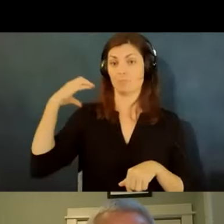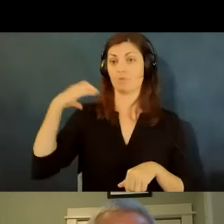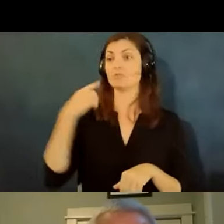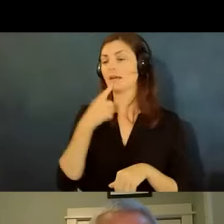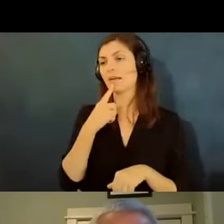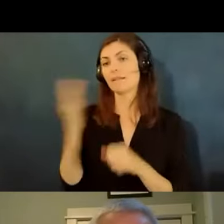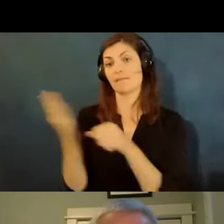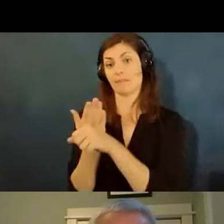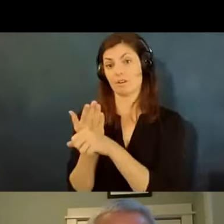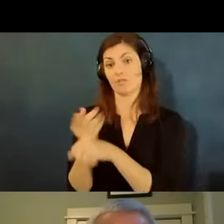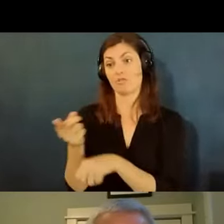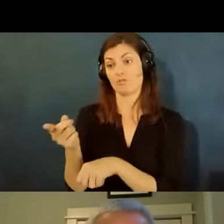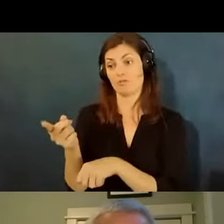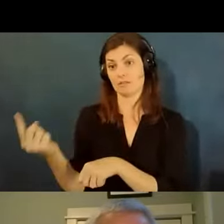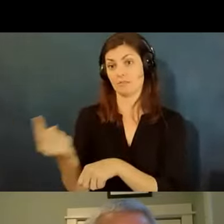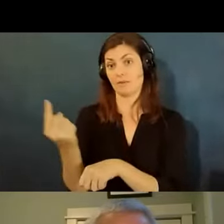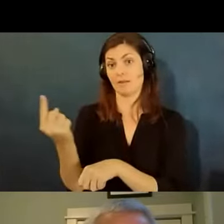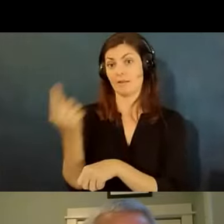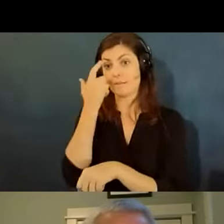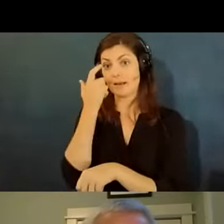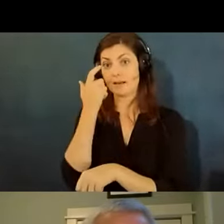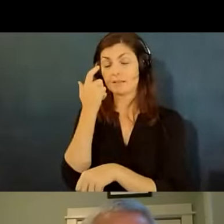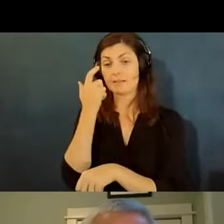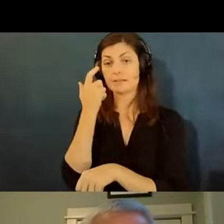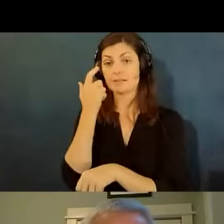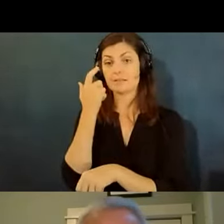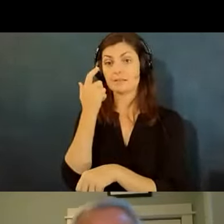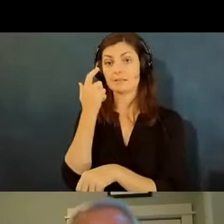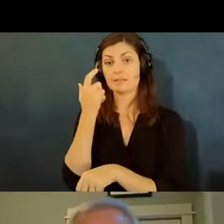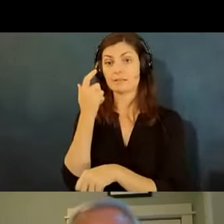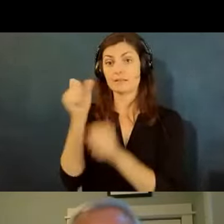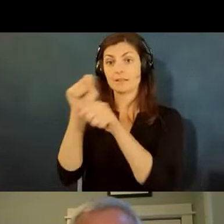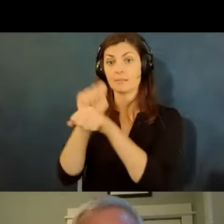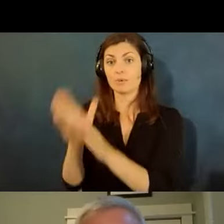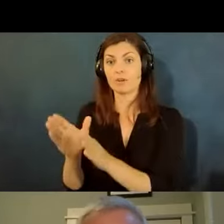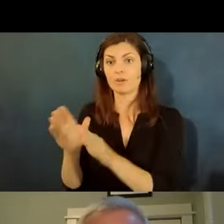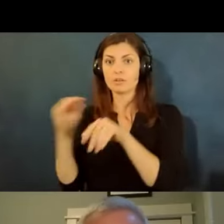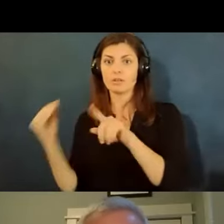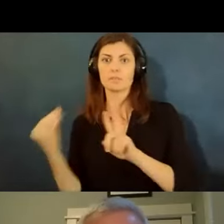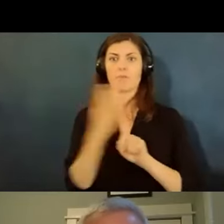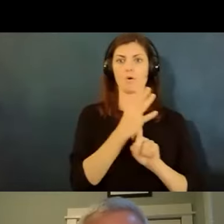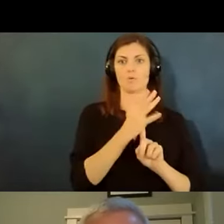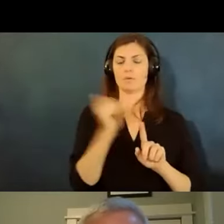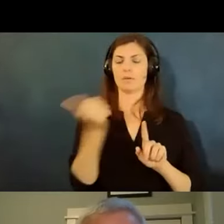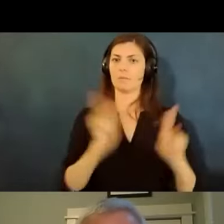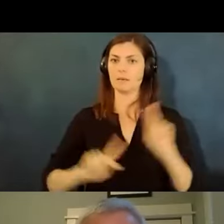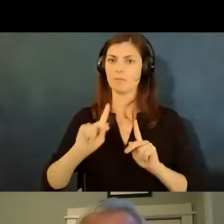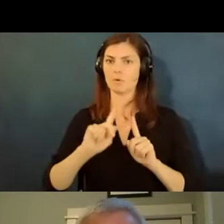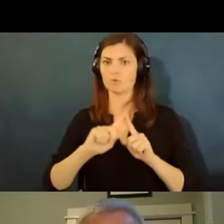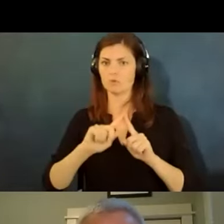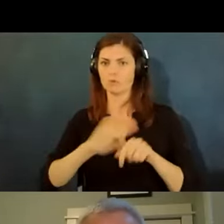because uh their employee employee exposed others to covet 19 and certainly that could